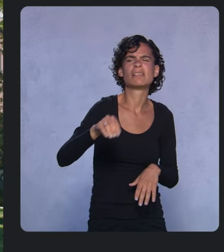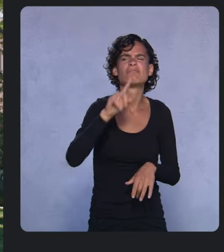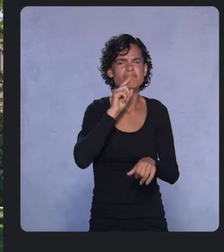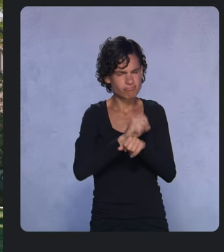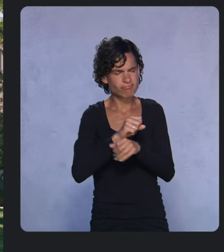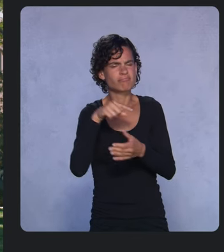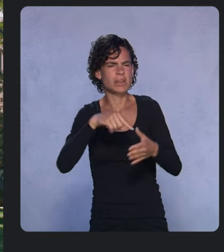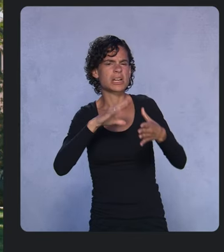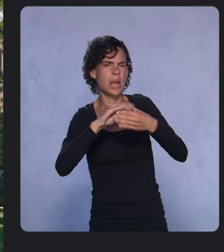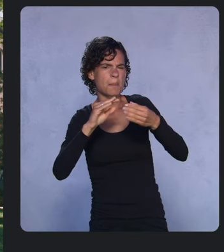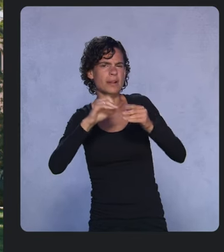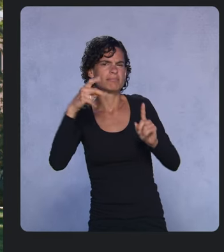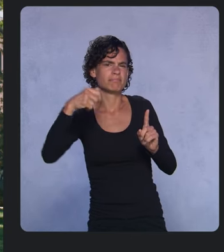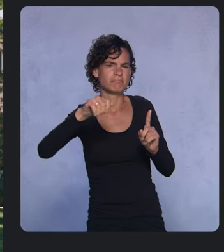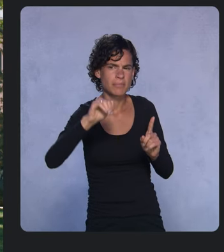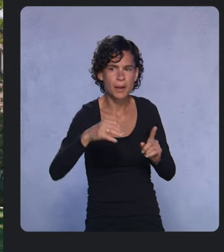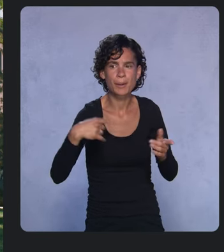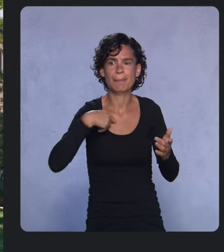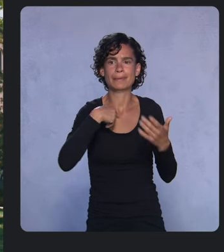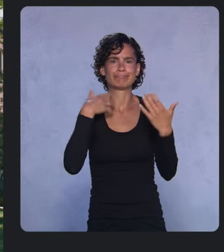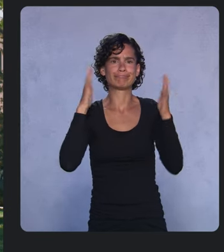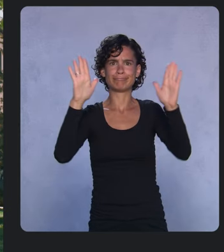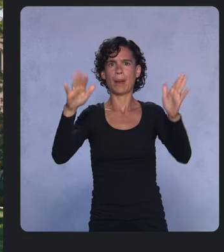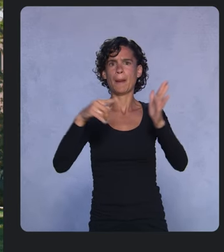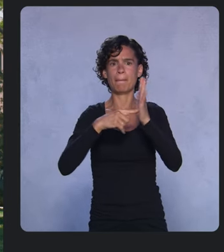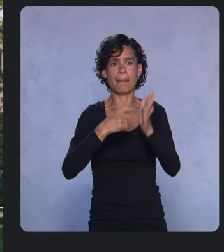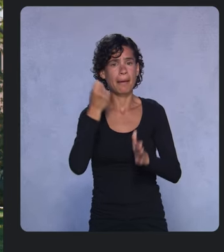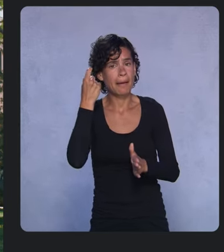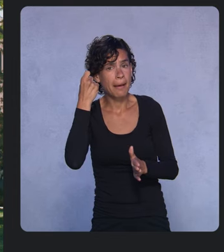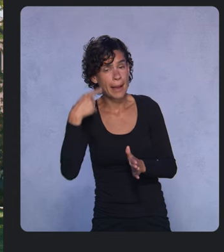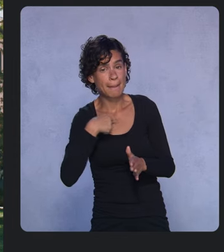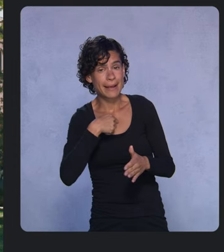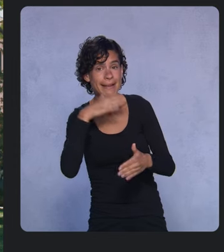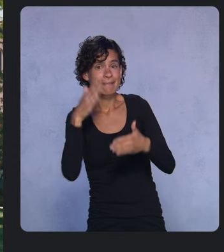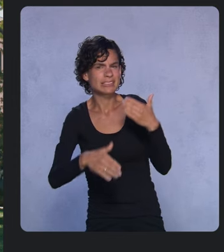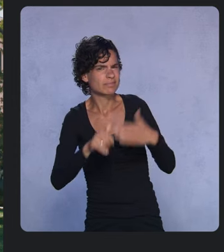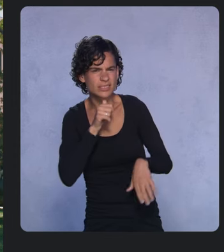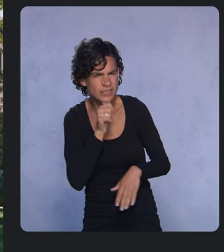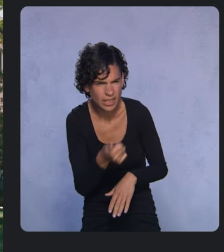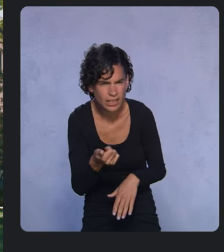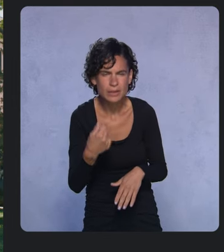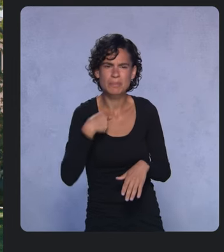So we have a great model, but we’re not done. In reality, we will need to keep iterating on this model.